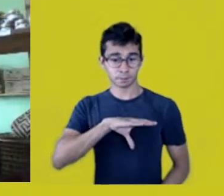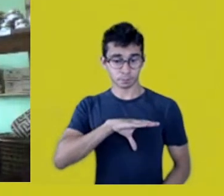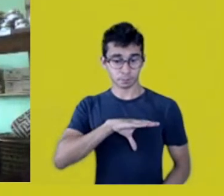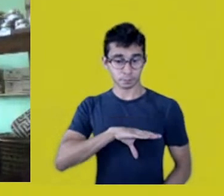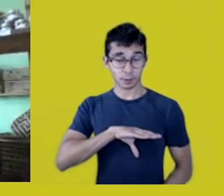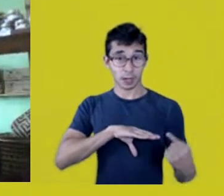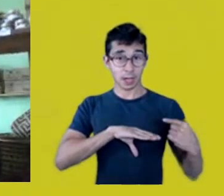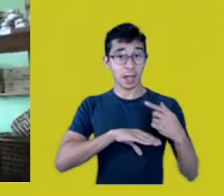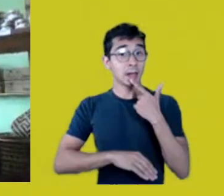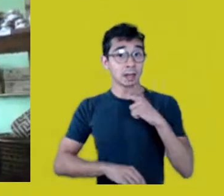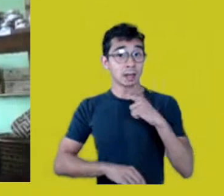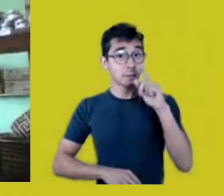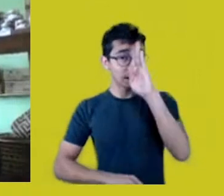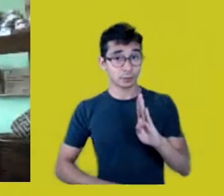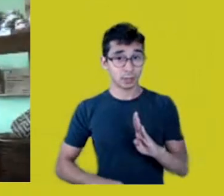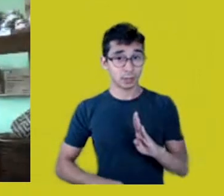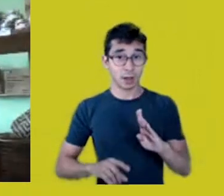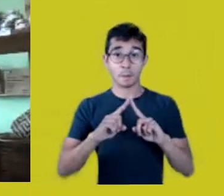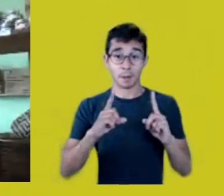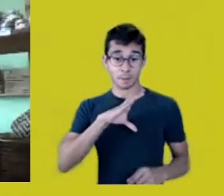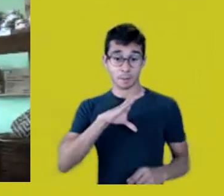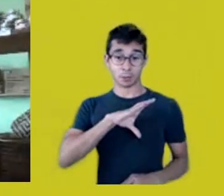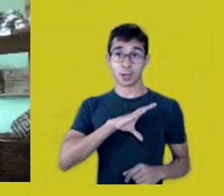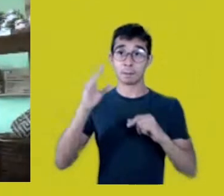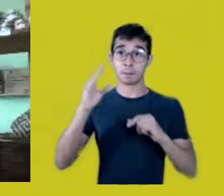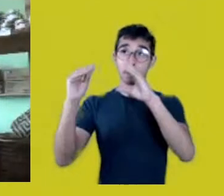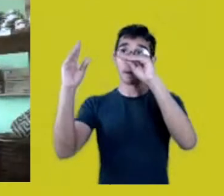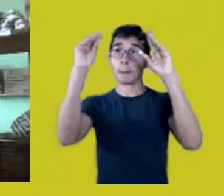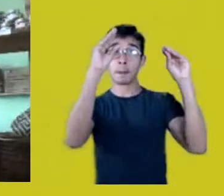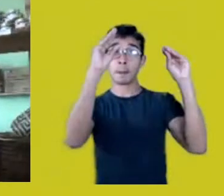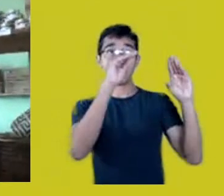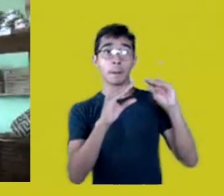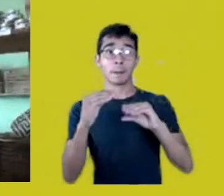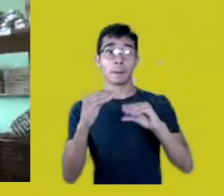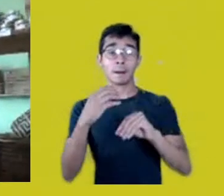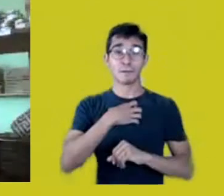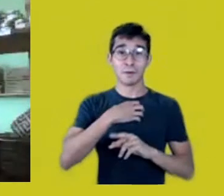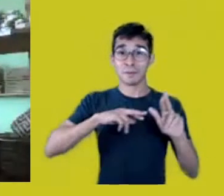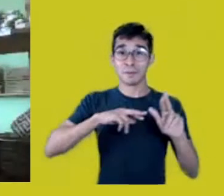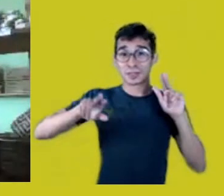isn’t spoken the same way in Belém, Pará, or in Piauí,